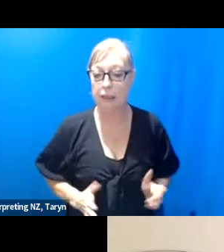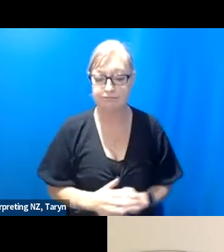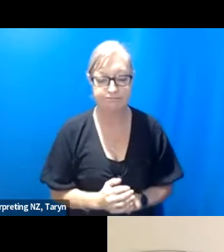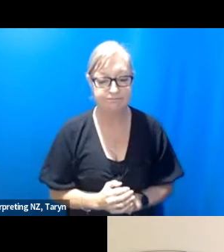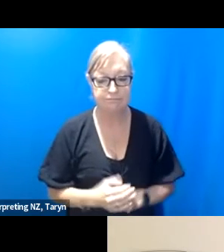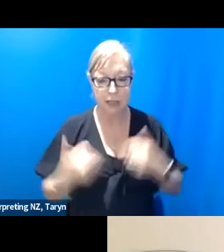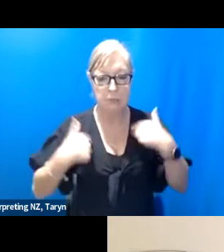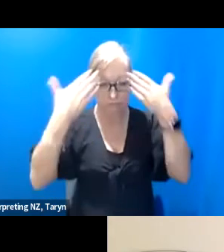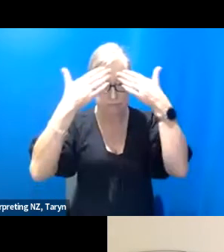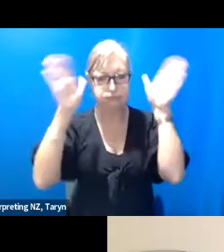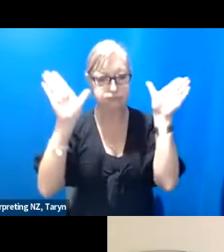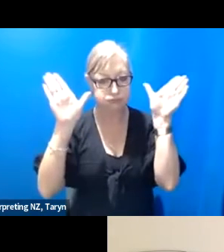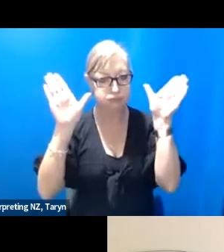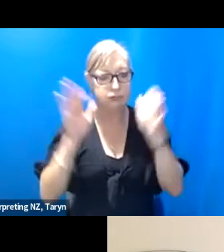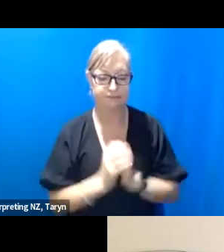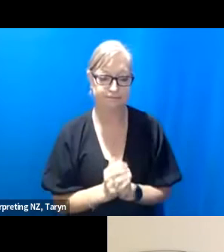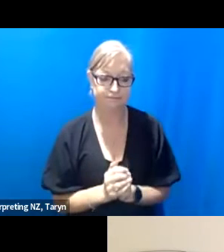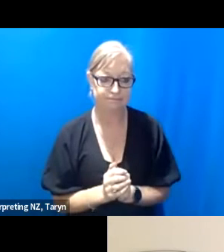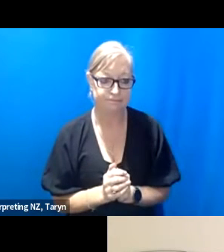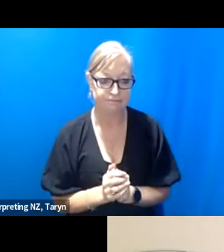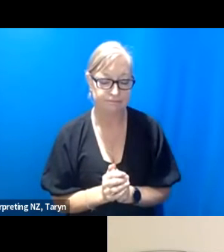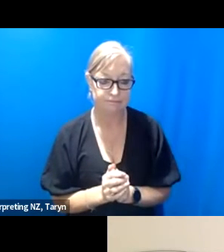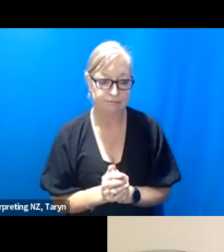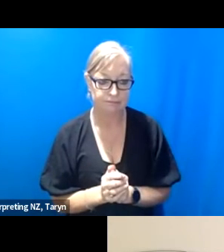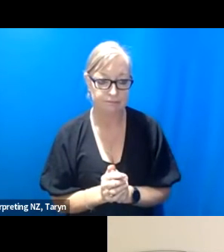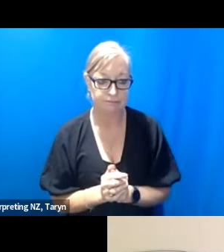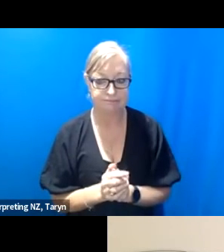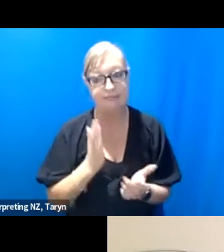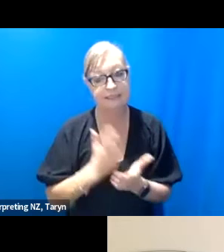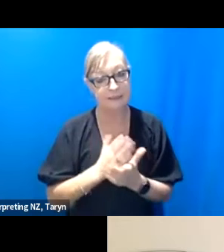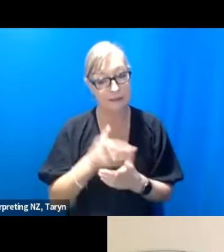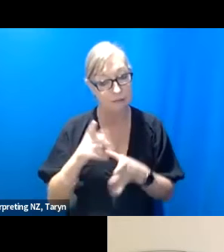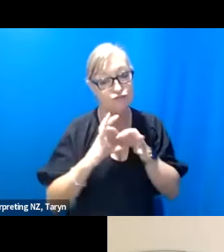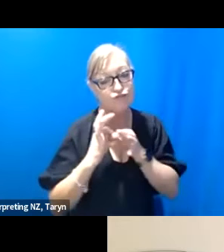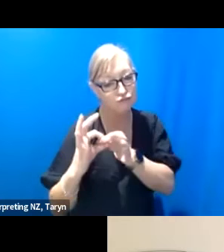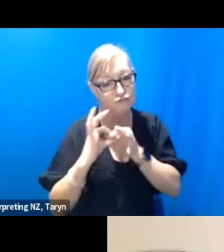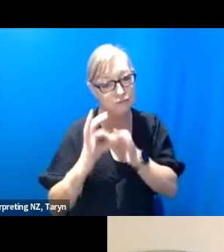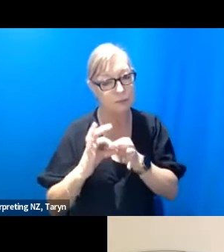And so I think that's certainly a relationship that has been really extraordinary to develop